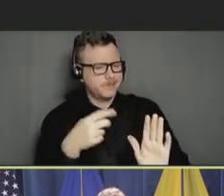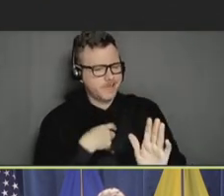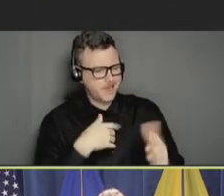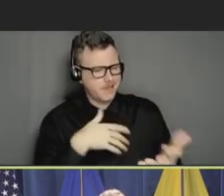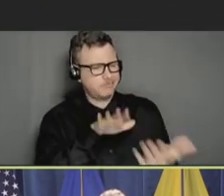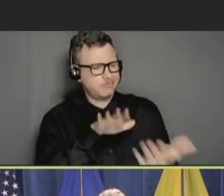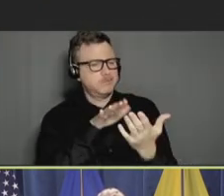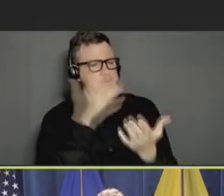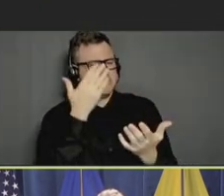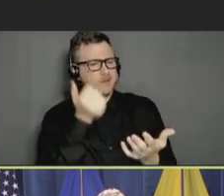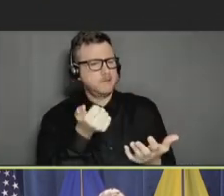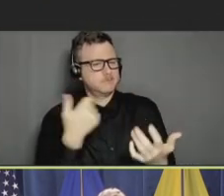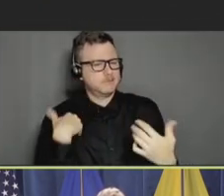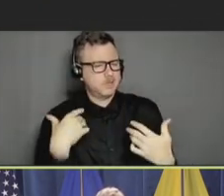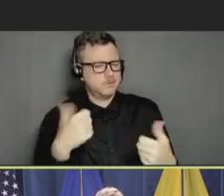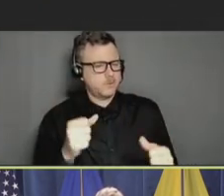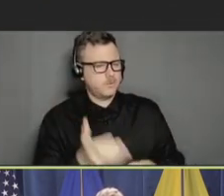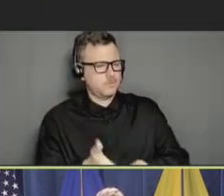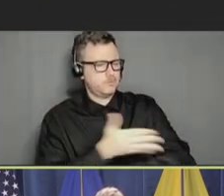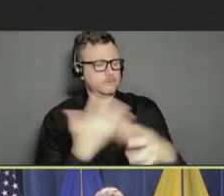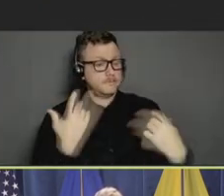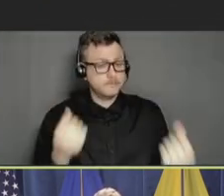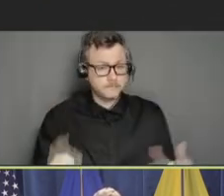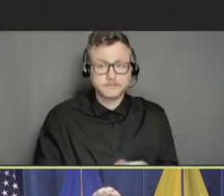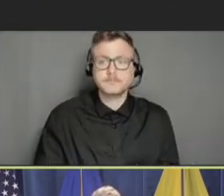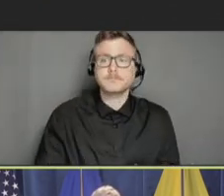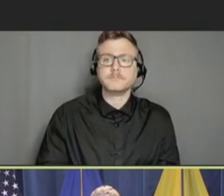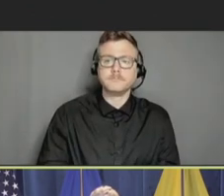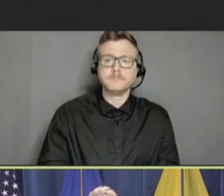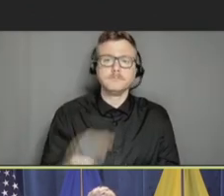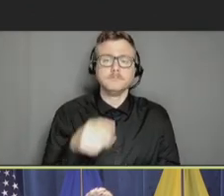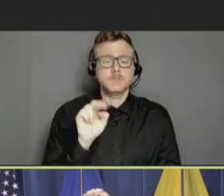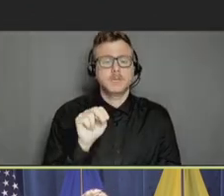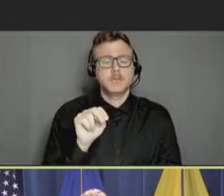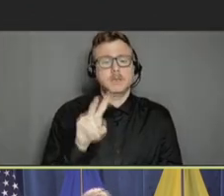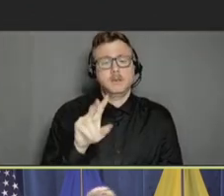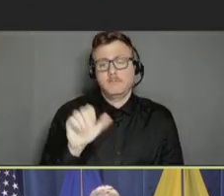The NVAC report on immunization equity underscores this and provides value recommendations so